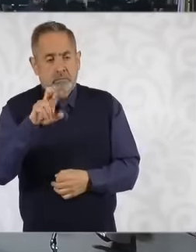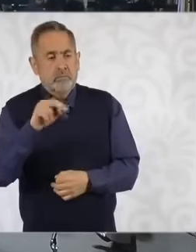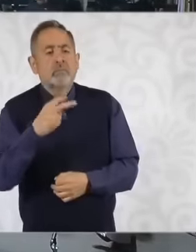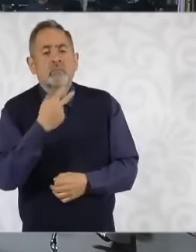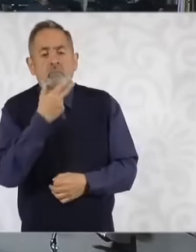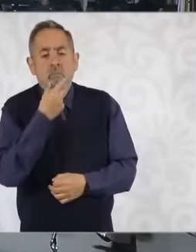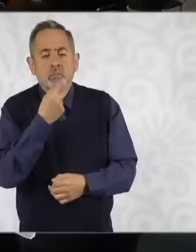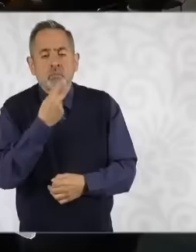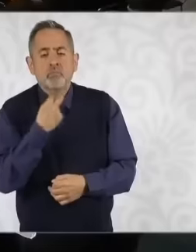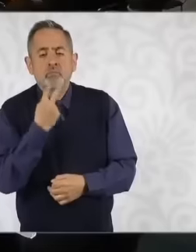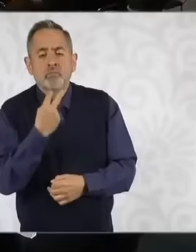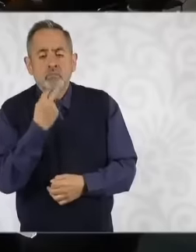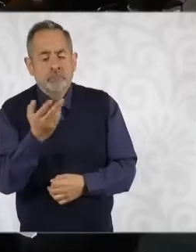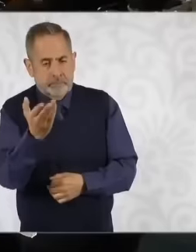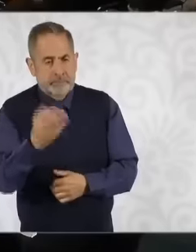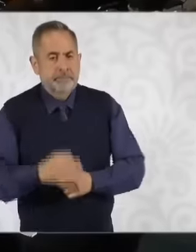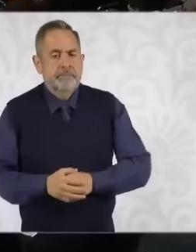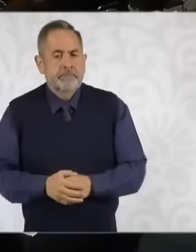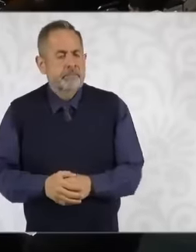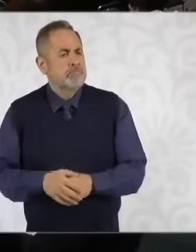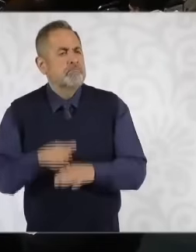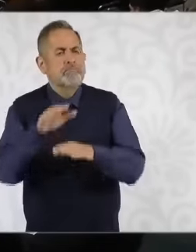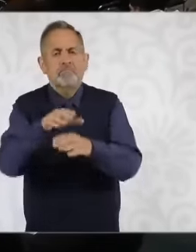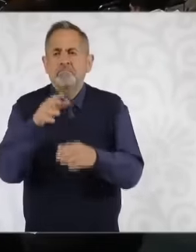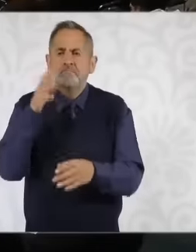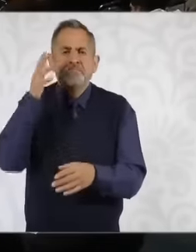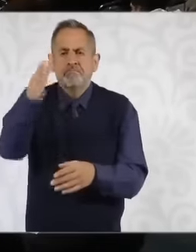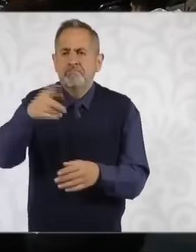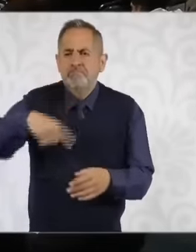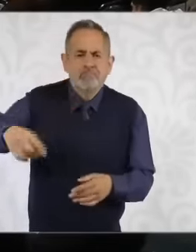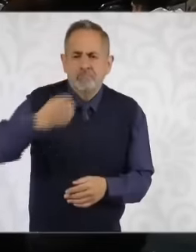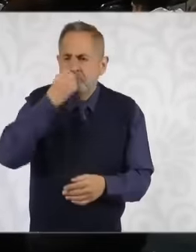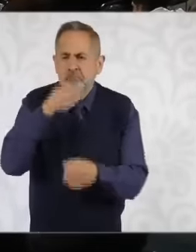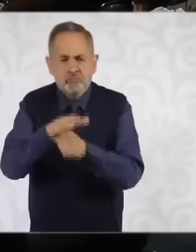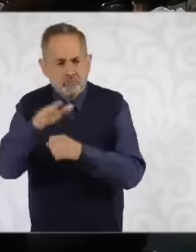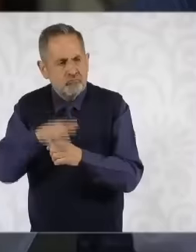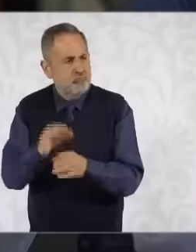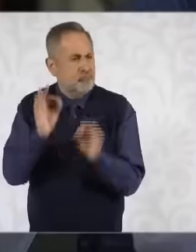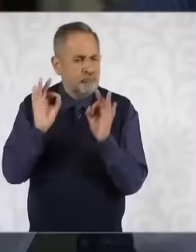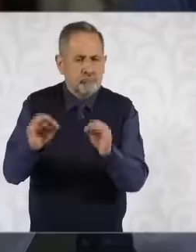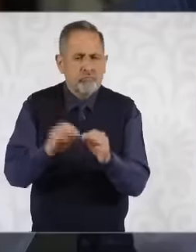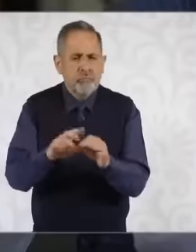in the search for food sovereignty How long do you estimate that Mexicans